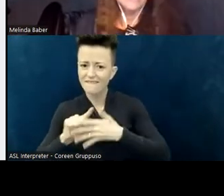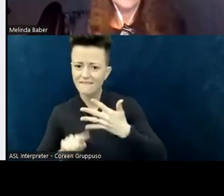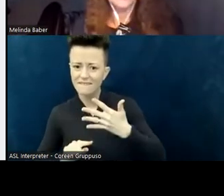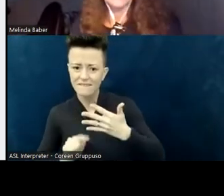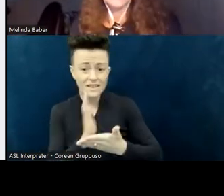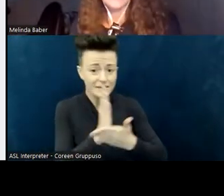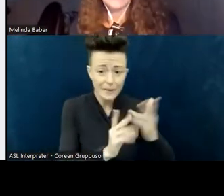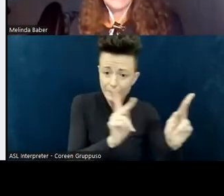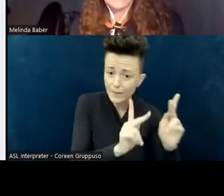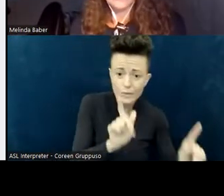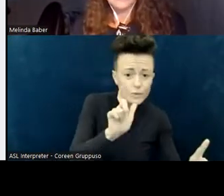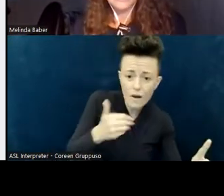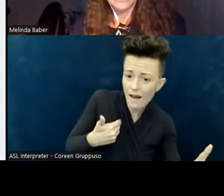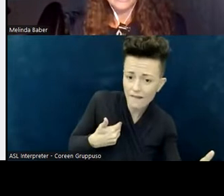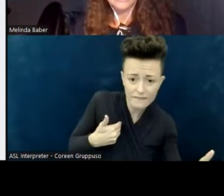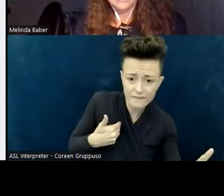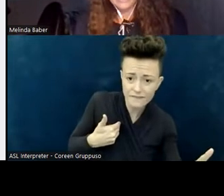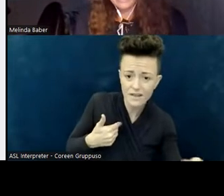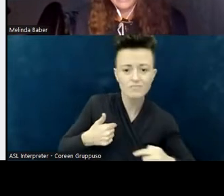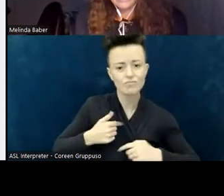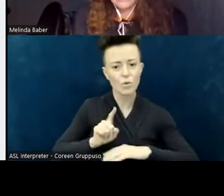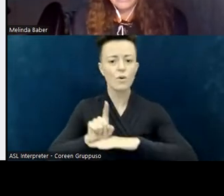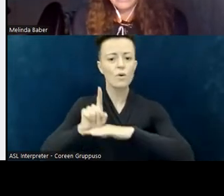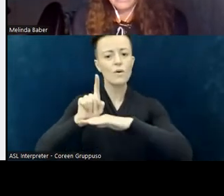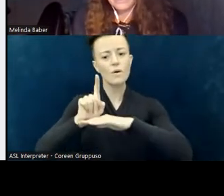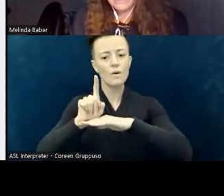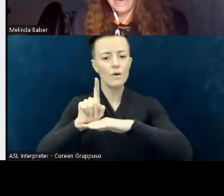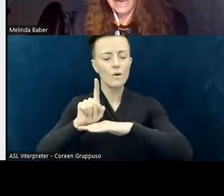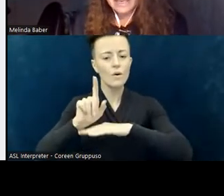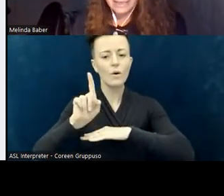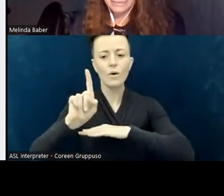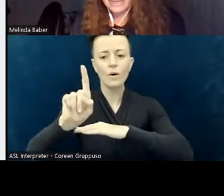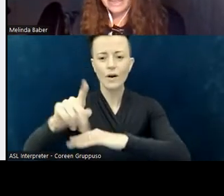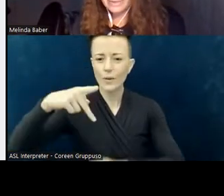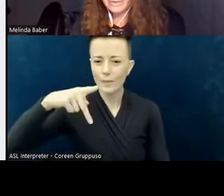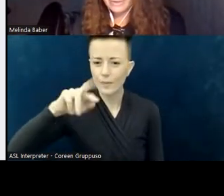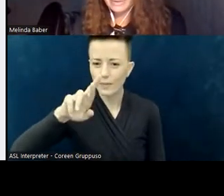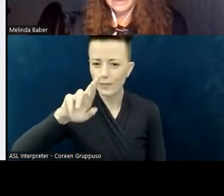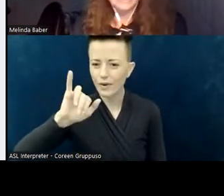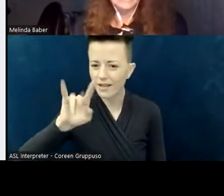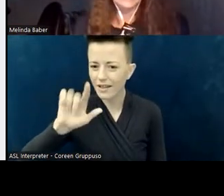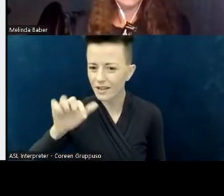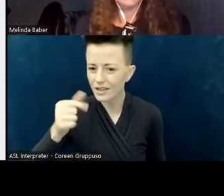Just as Jenna shared… I identify as someone who's disabled,